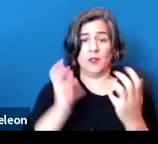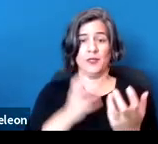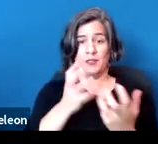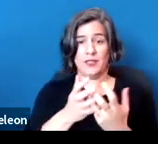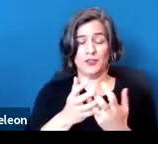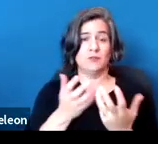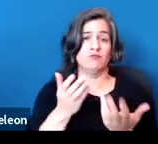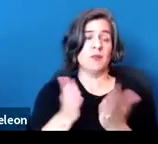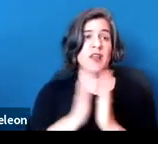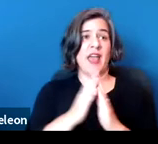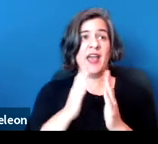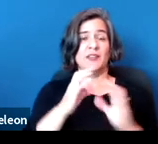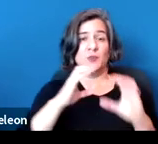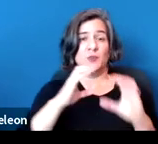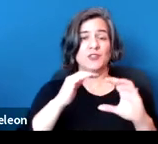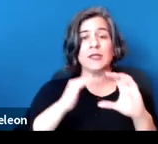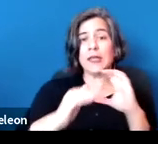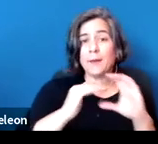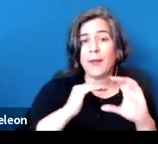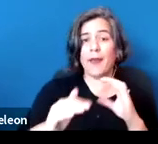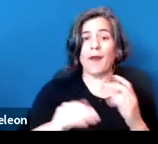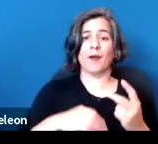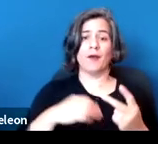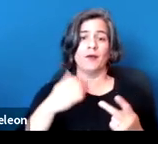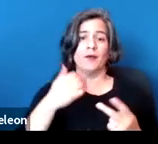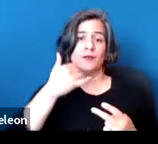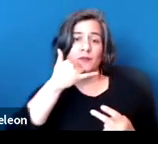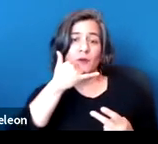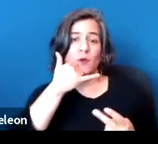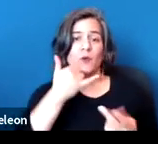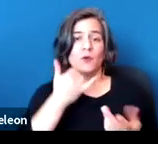or requesting an accommodation to sign lease documents digitally.